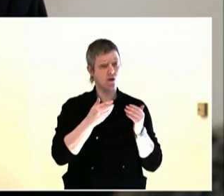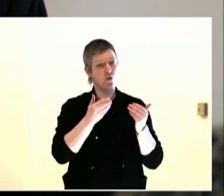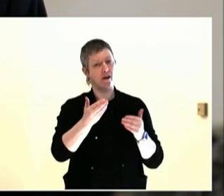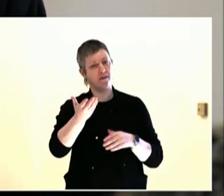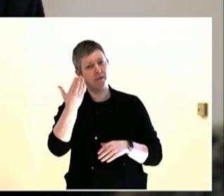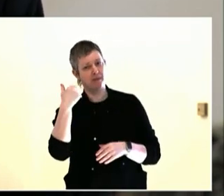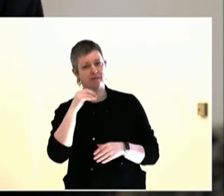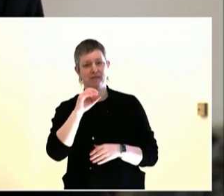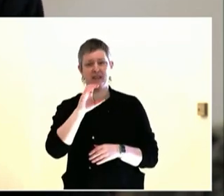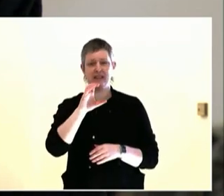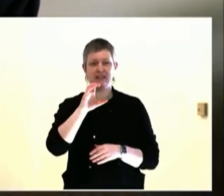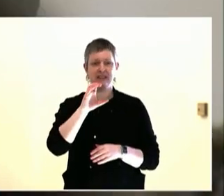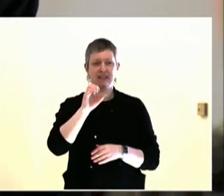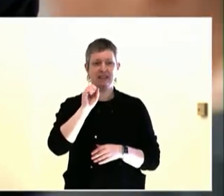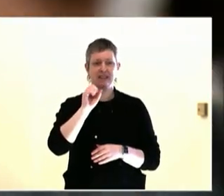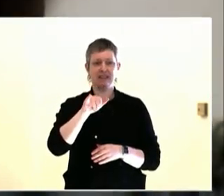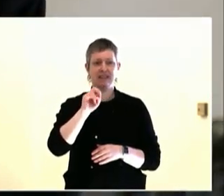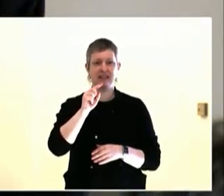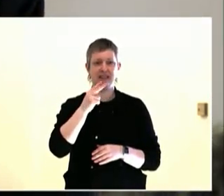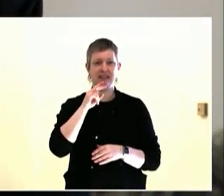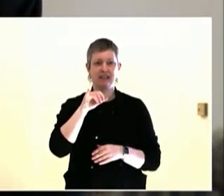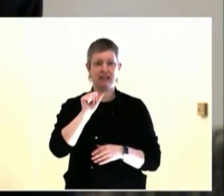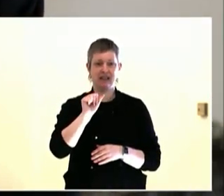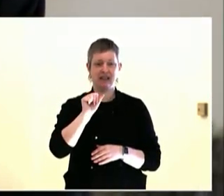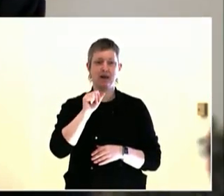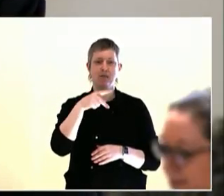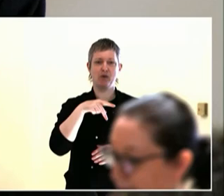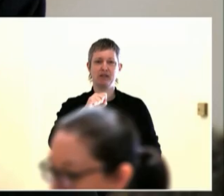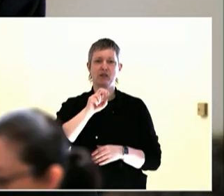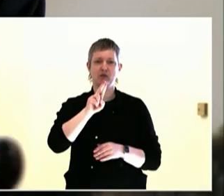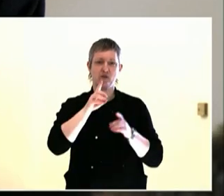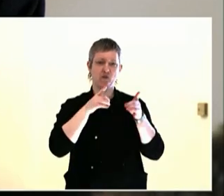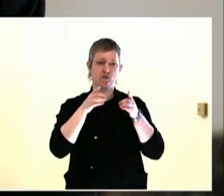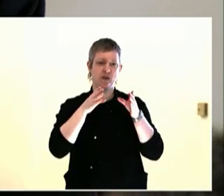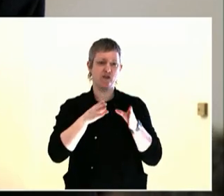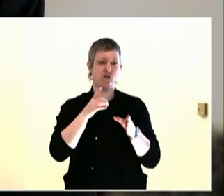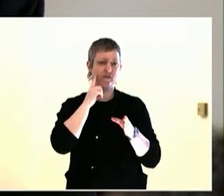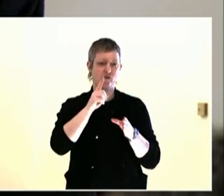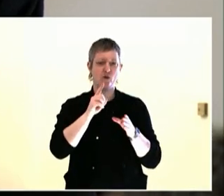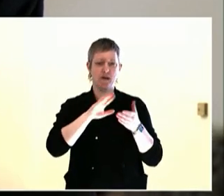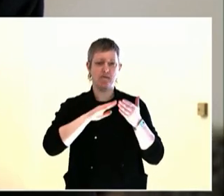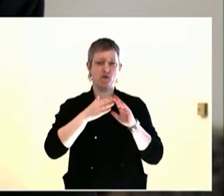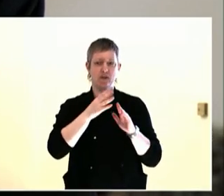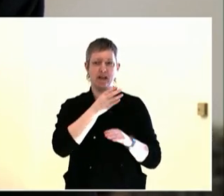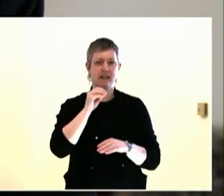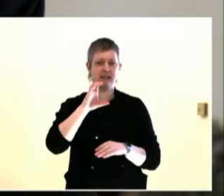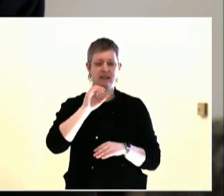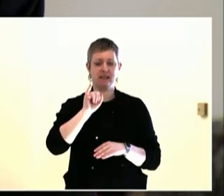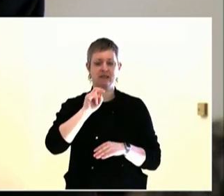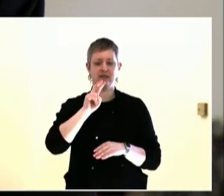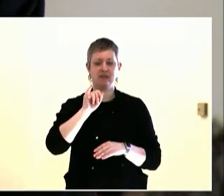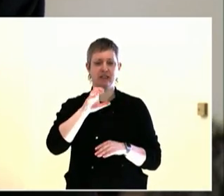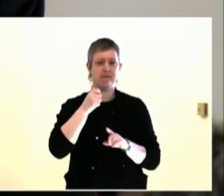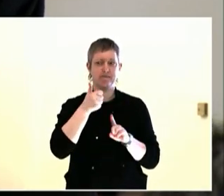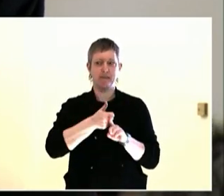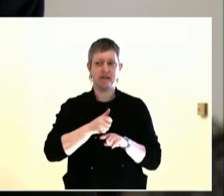have the time, you can start building these kind of consensus. The second tool, very particular